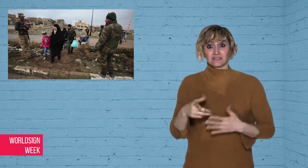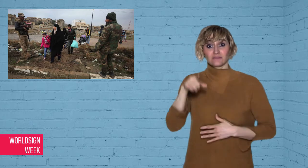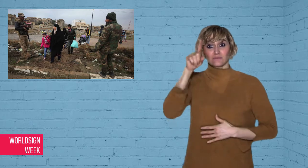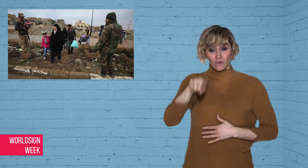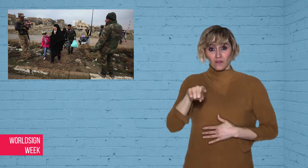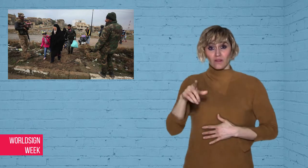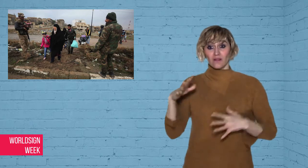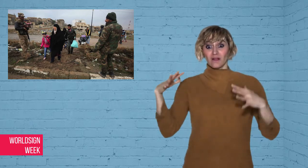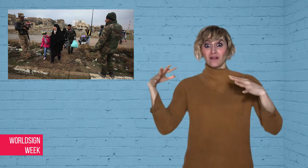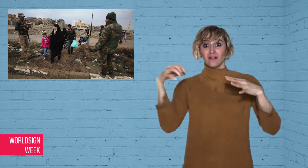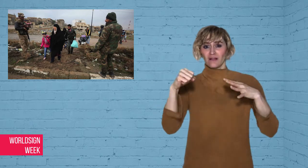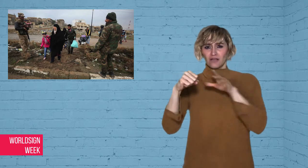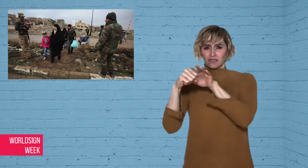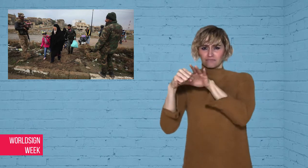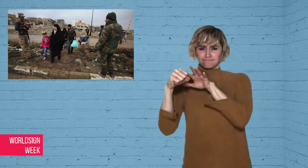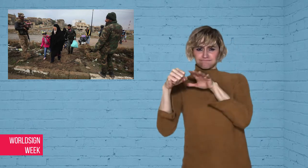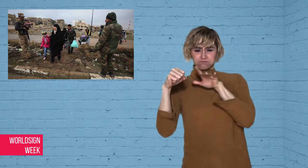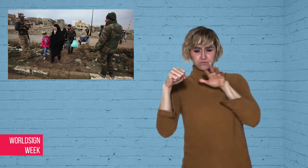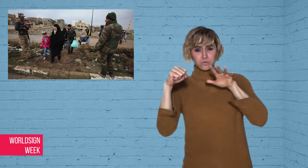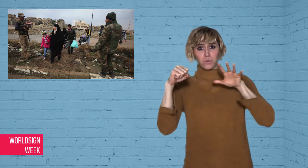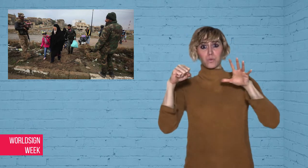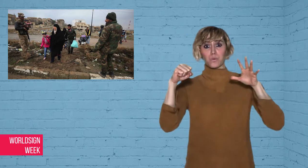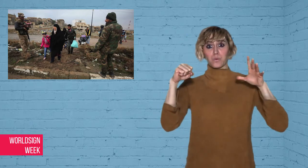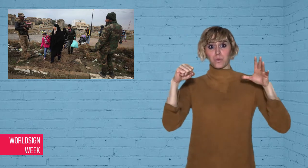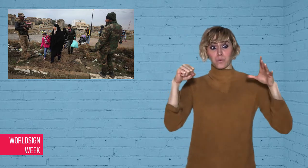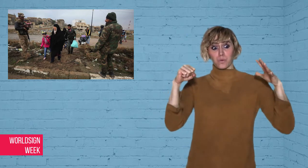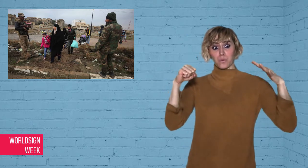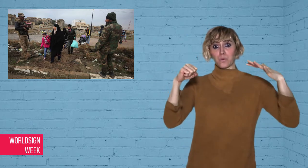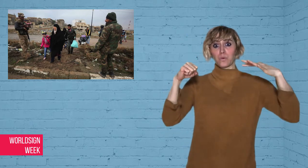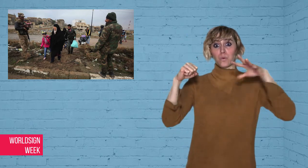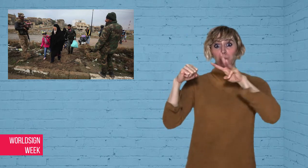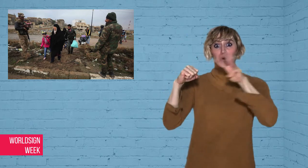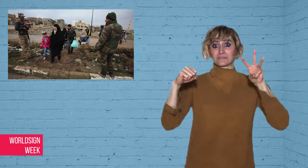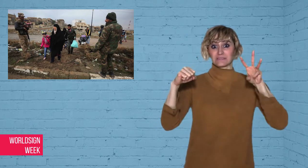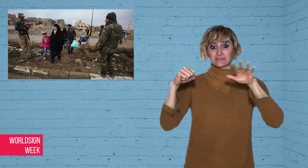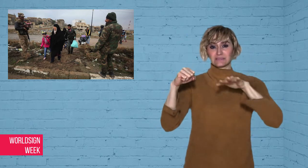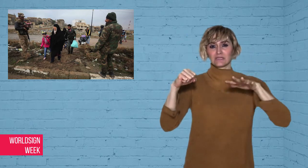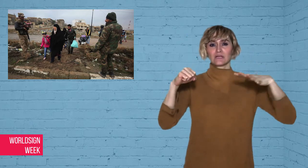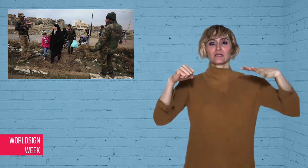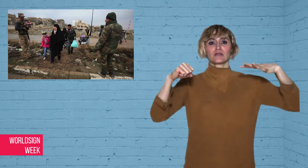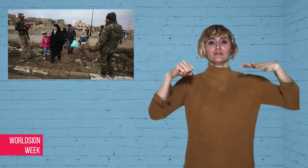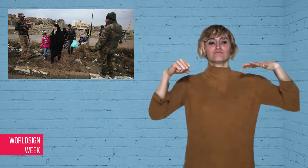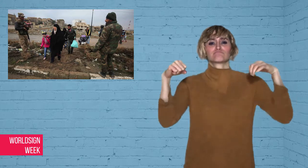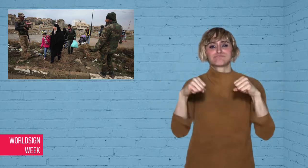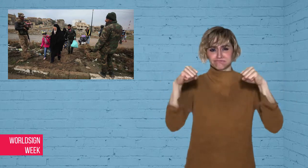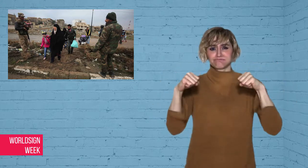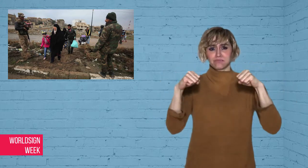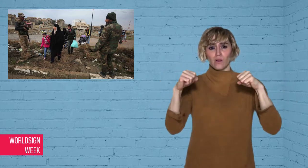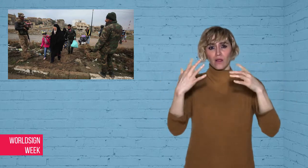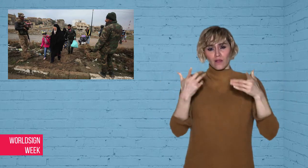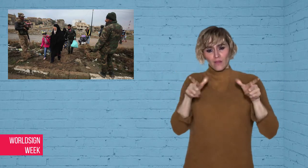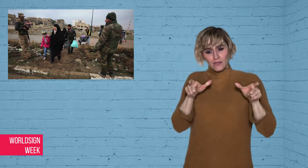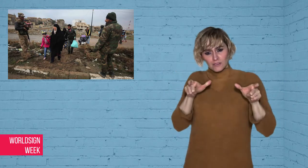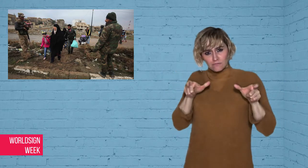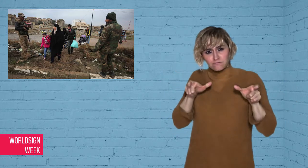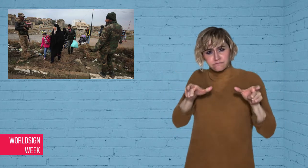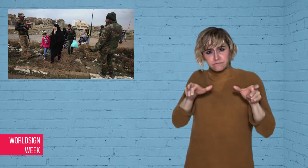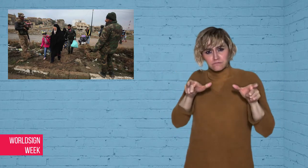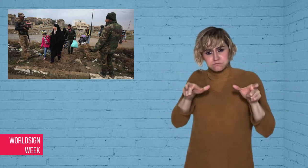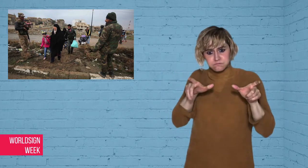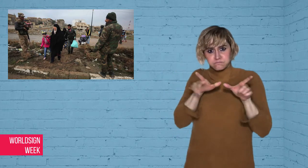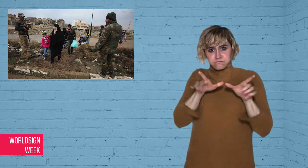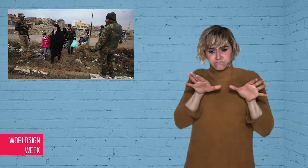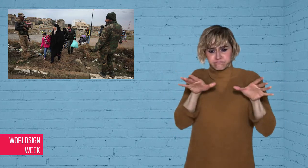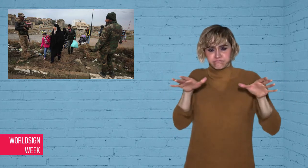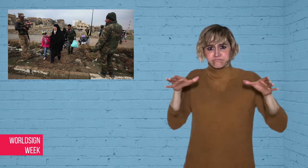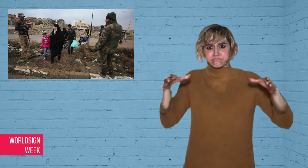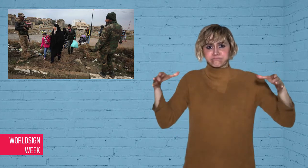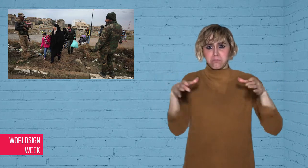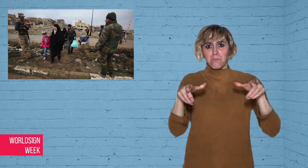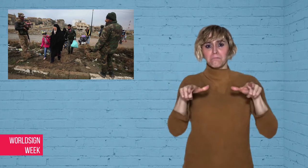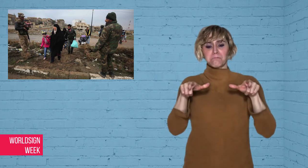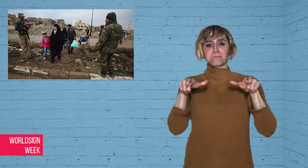dug in and trapped. It was tough for